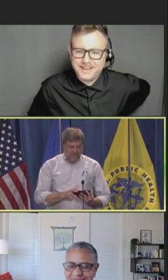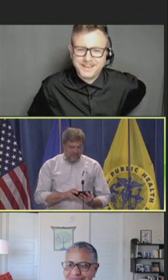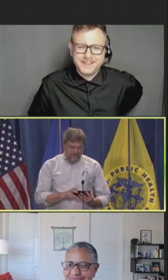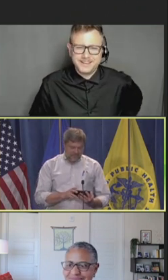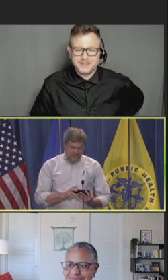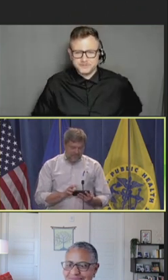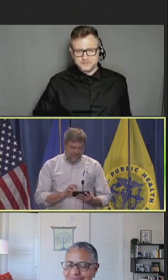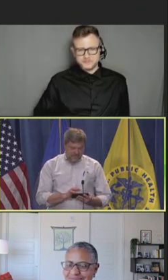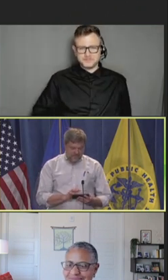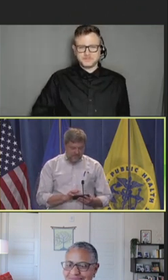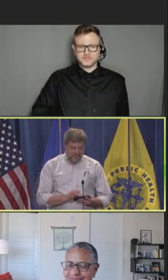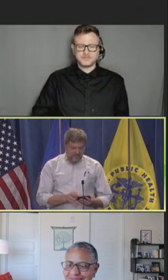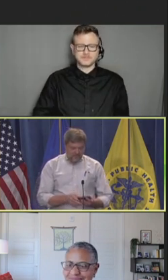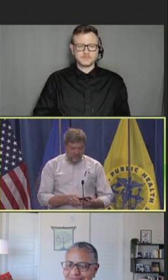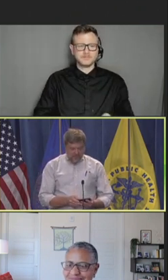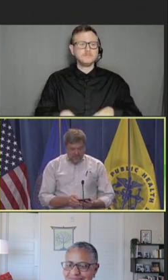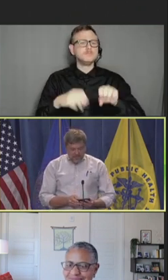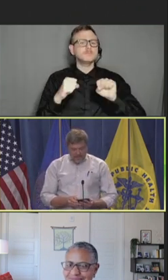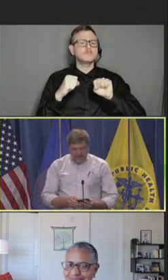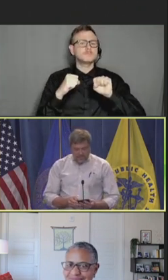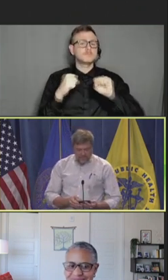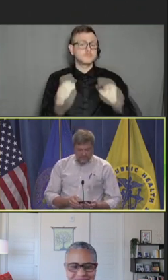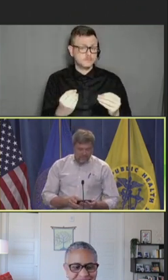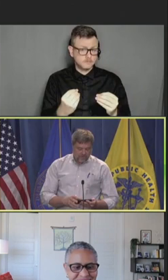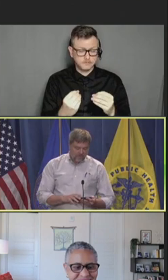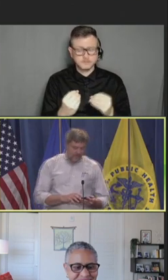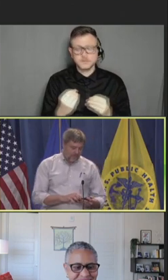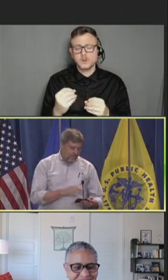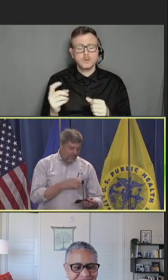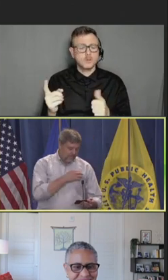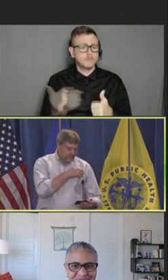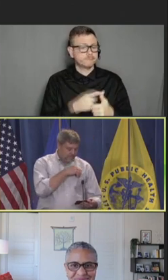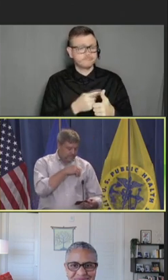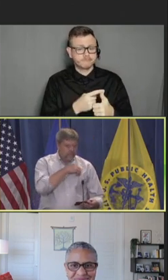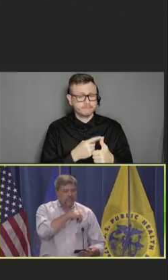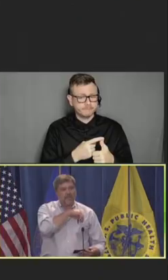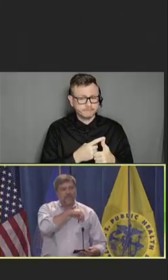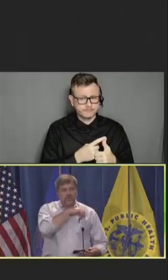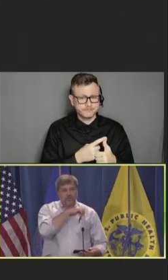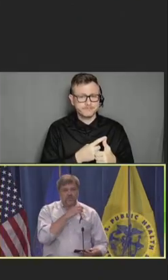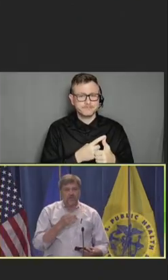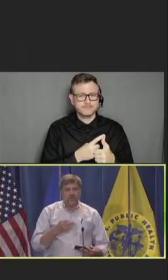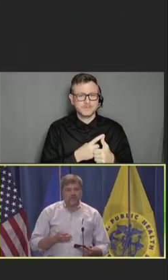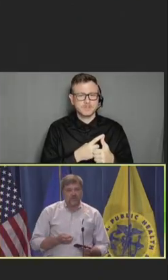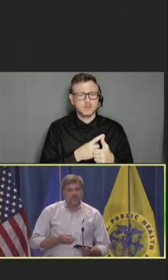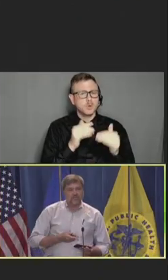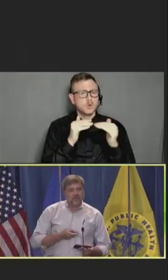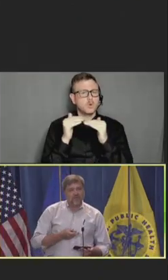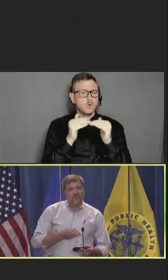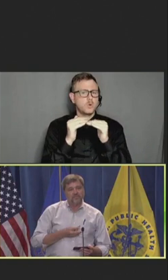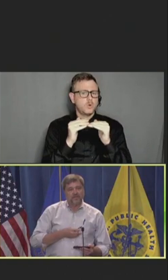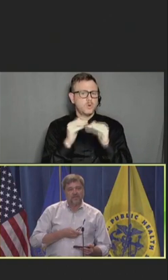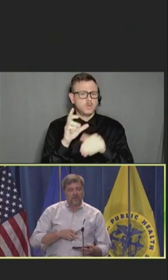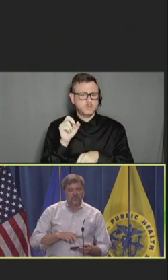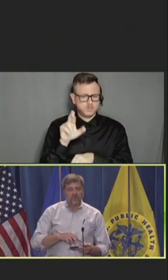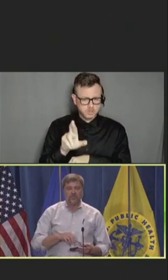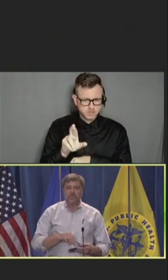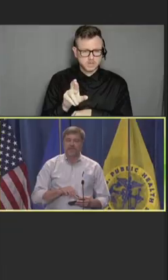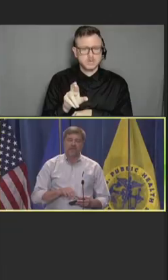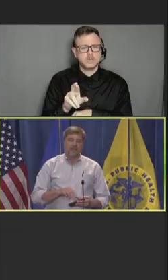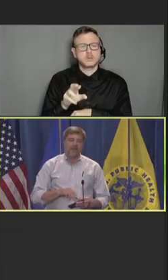So, first of all, as co-chair, Dr. Mullen has been the co-chair with me.